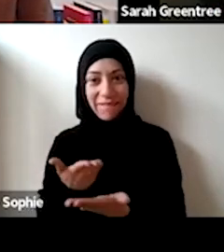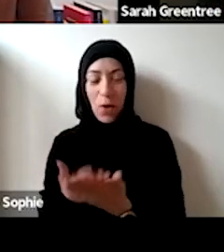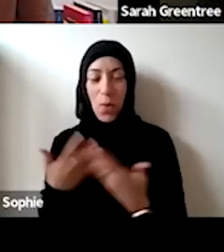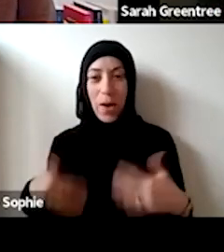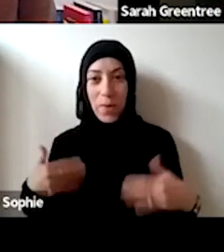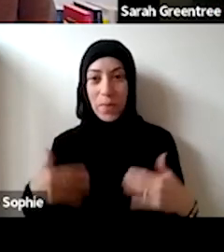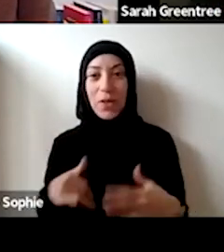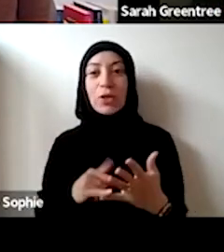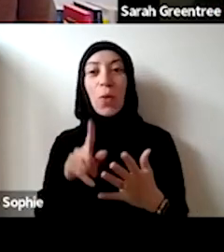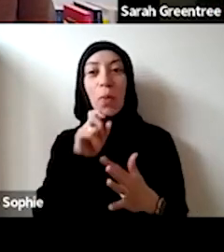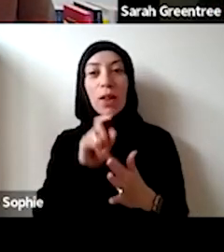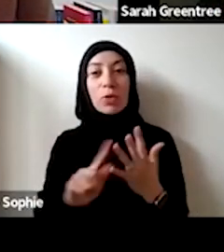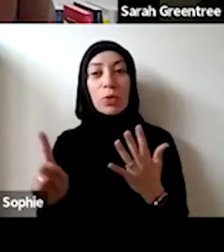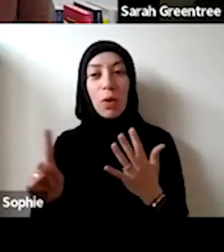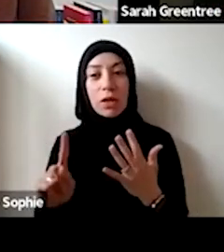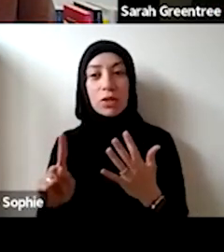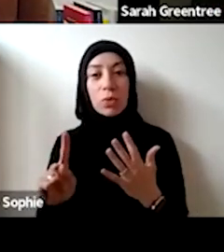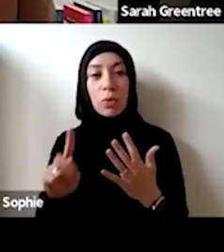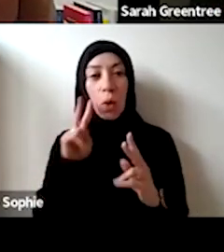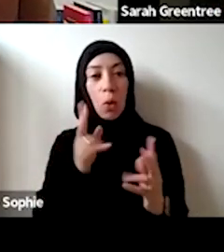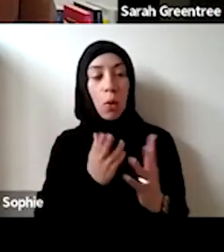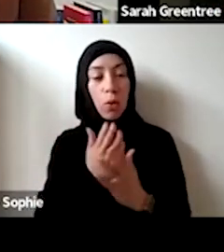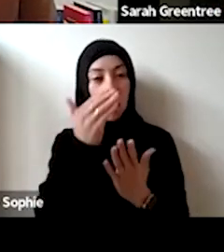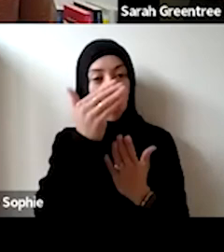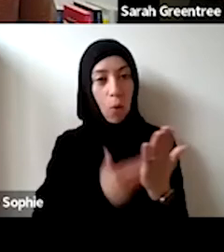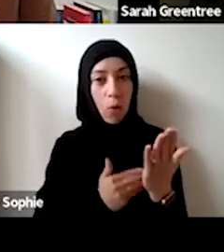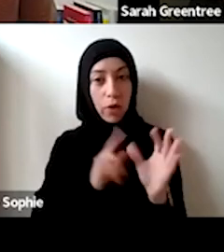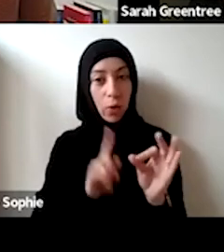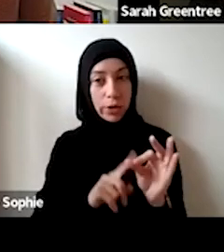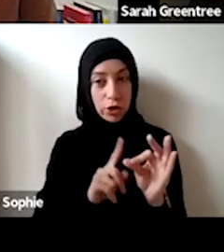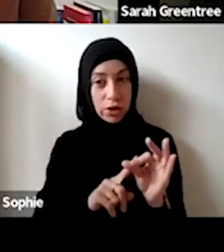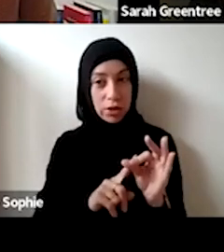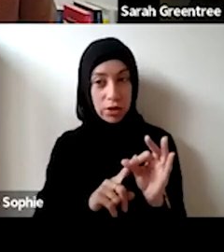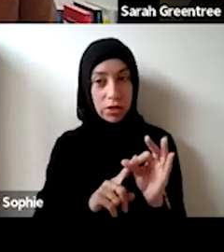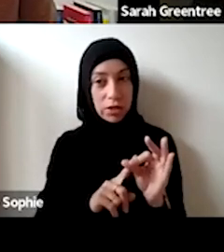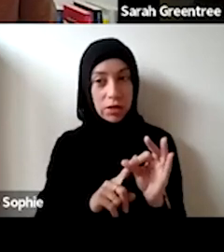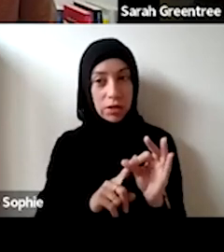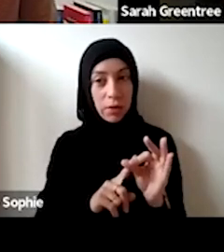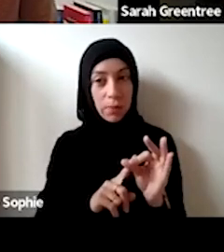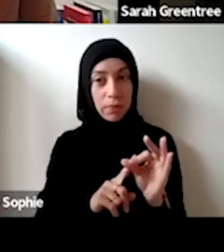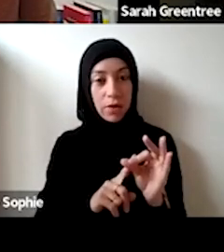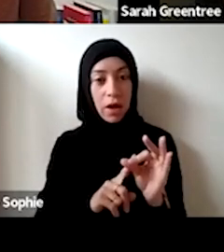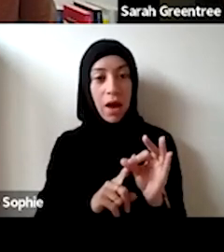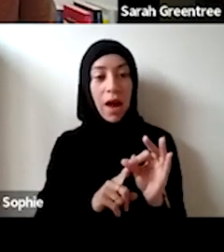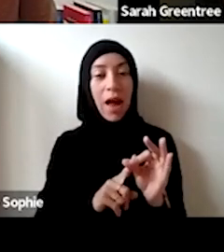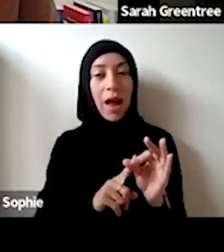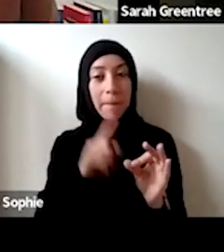but what we will do is we'll look through all of those questions, and and those that are in common. we will look through all of those questions and those that are in common we will build